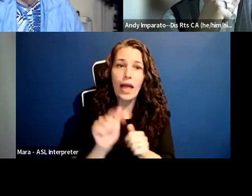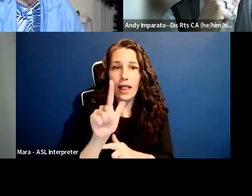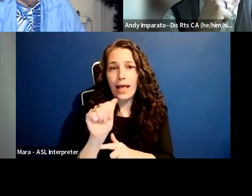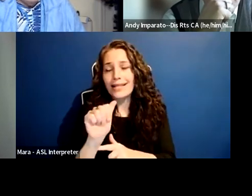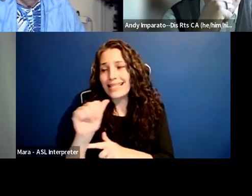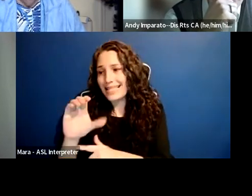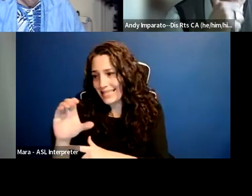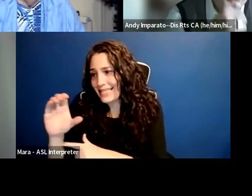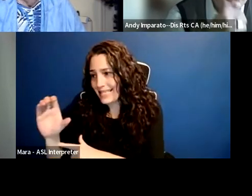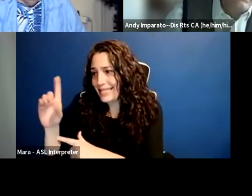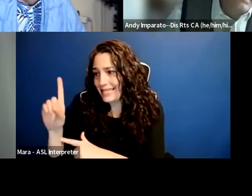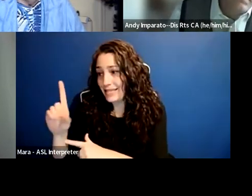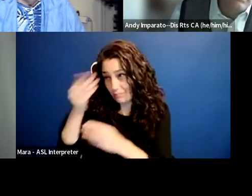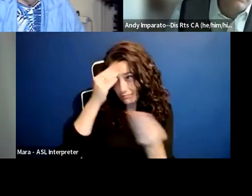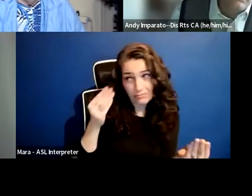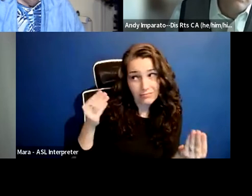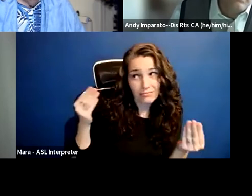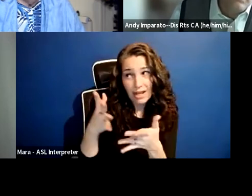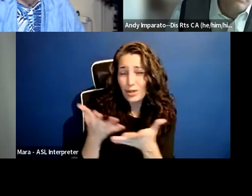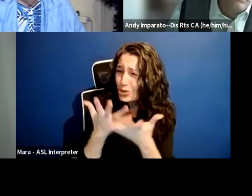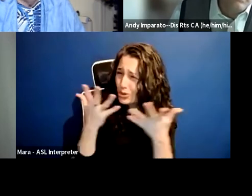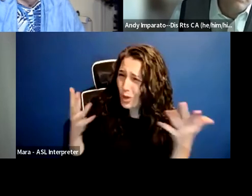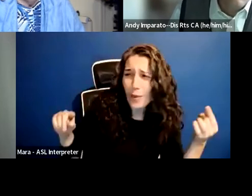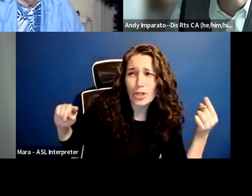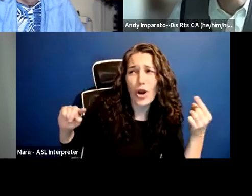the dramatic harm that they could cause for disabled people